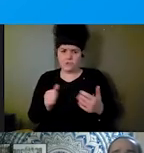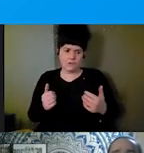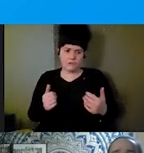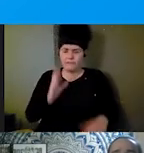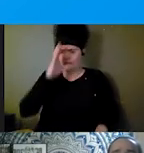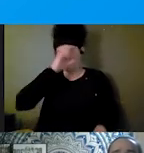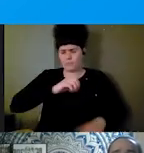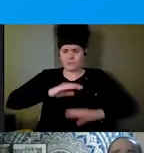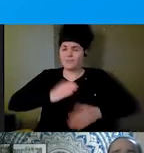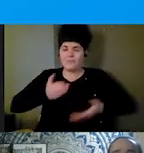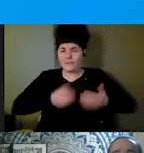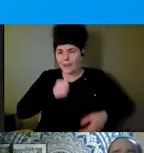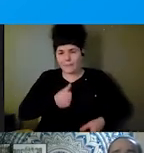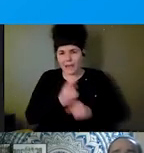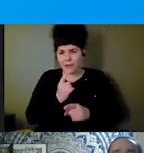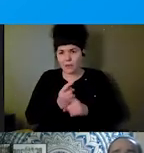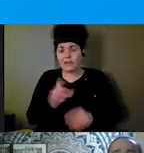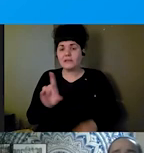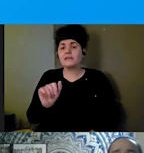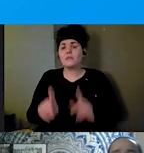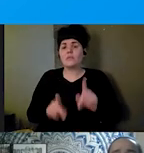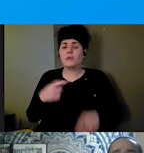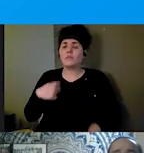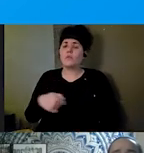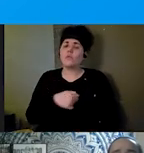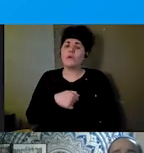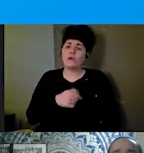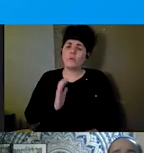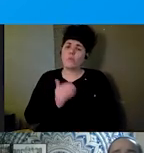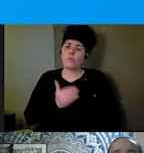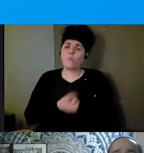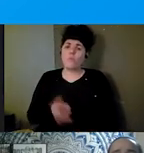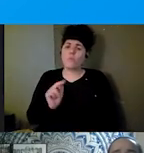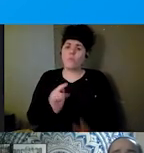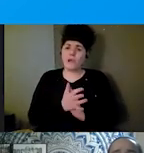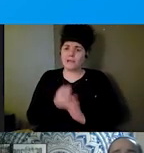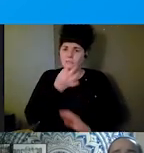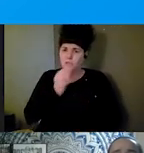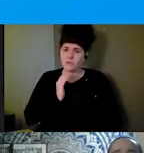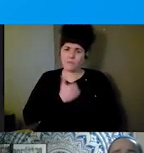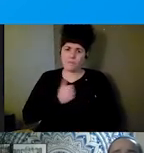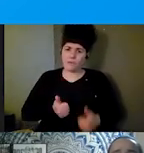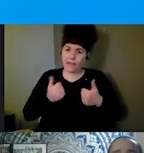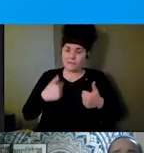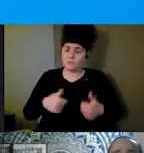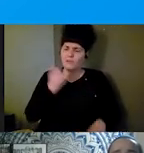our own experiences and our own lives, and we know what we